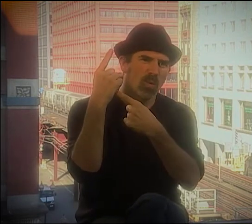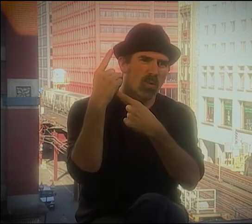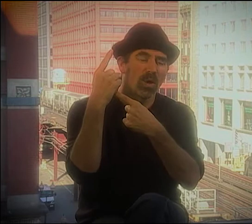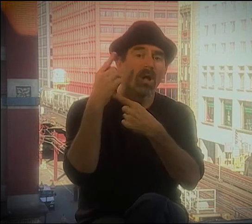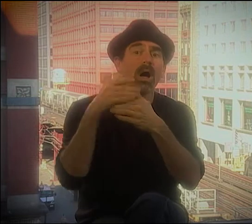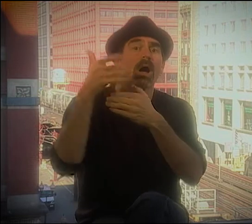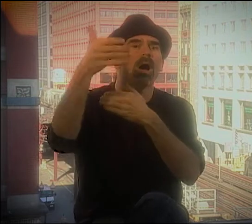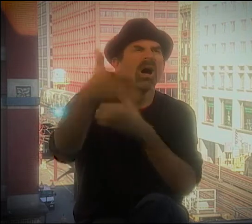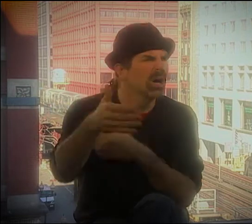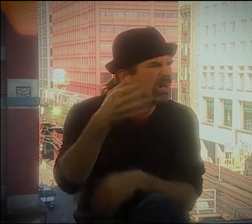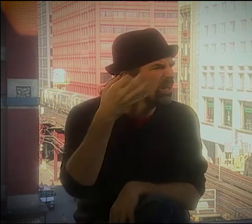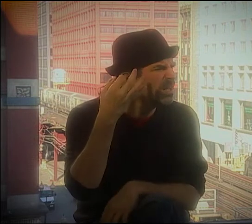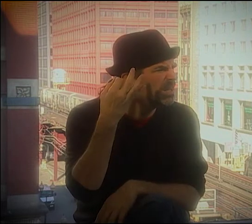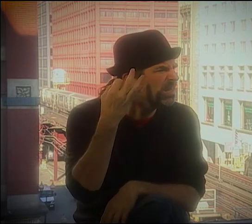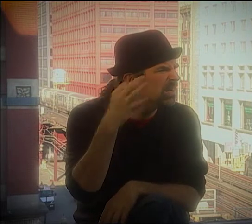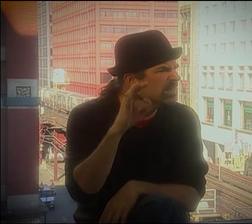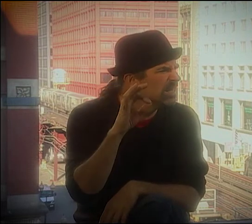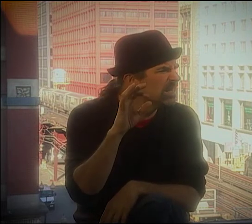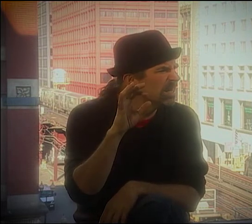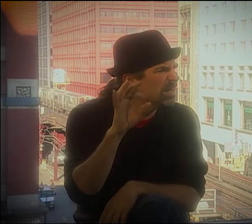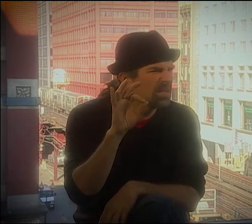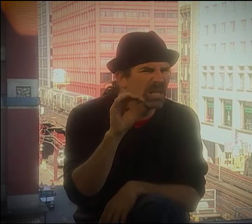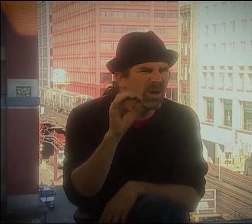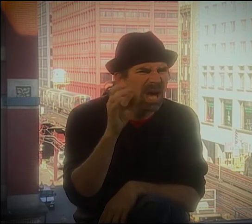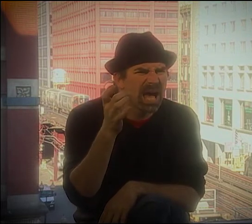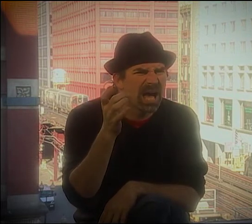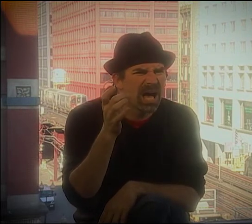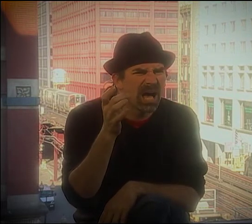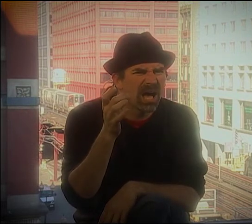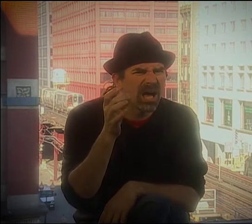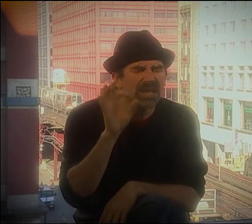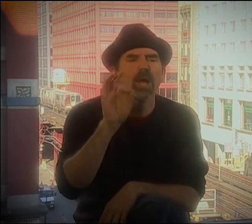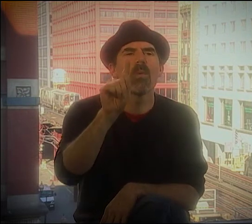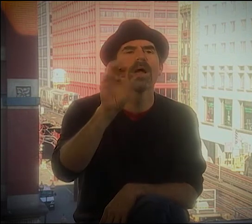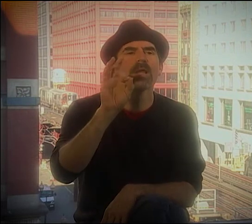THAT WAS THE FIRST ONE. A LOT OF PEOPLE DIDN'T EVEN KNOW ABOUT THAT.